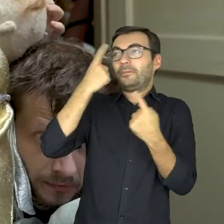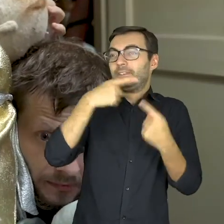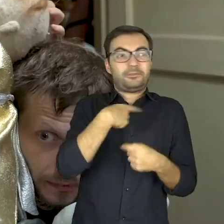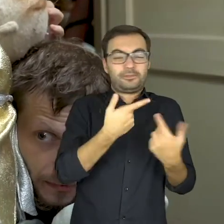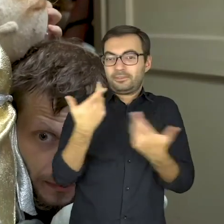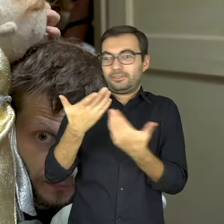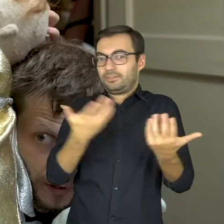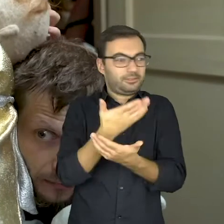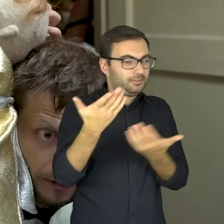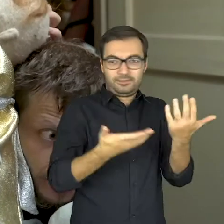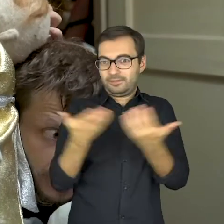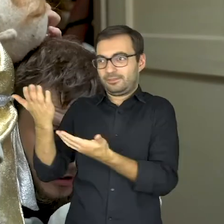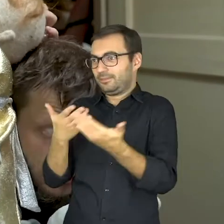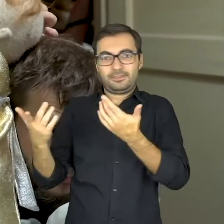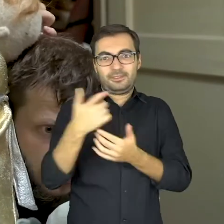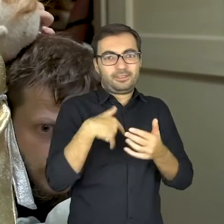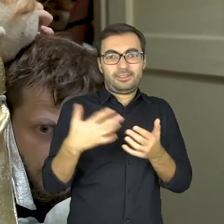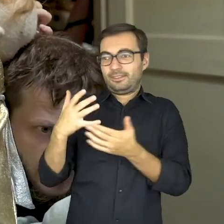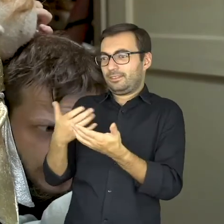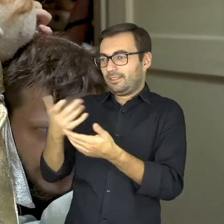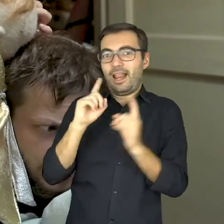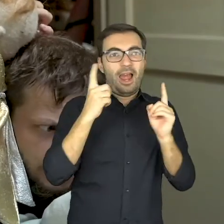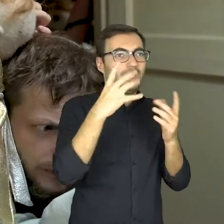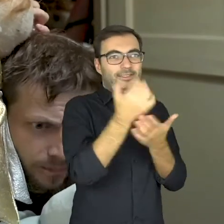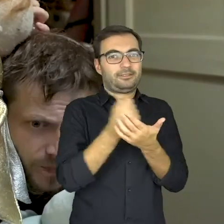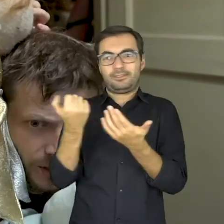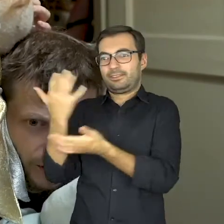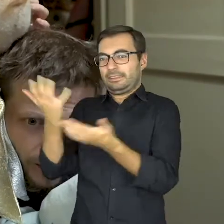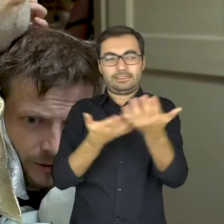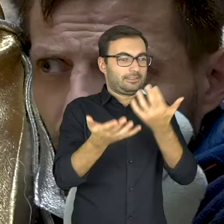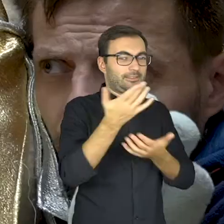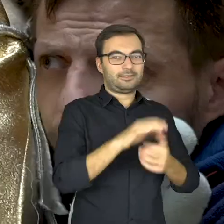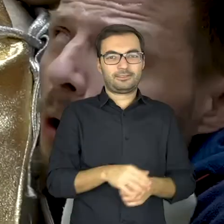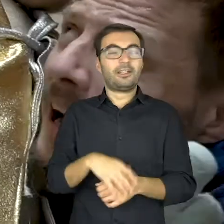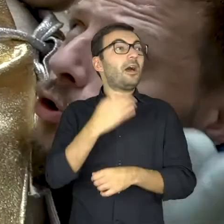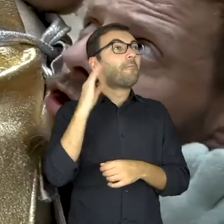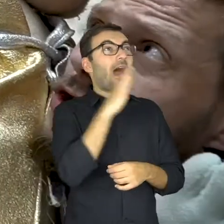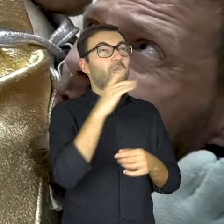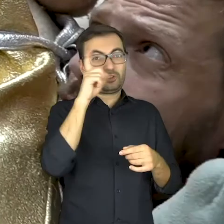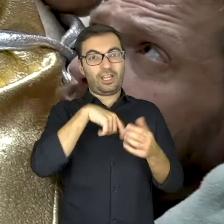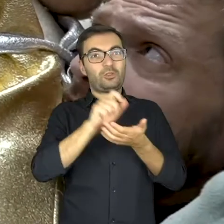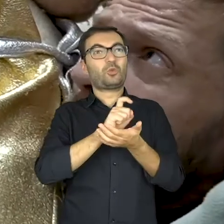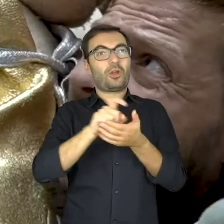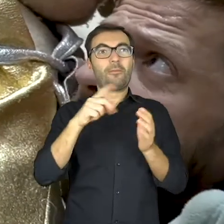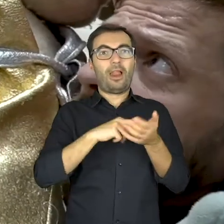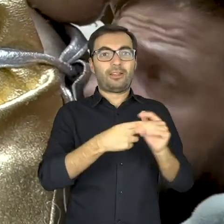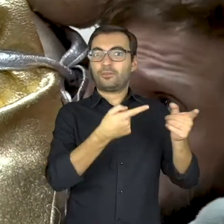We thought we took puppets and…! Because Mariusz printed the wrong schedule!